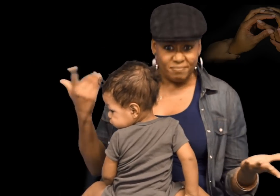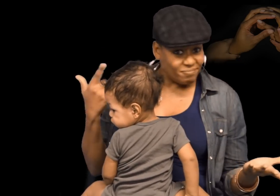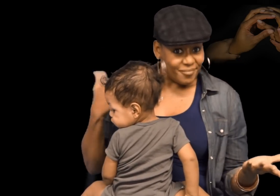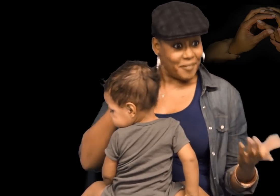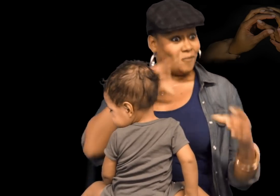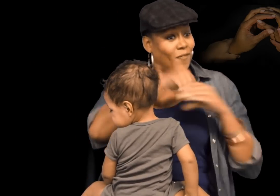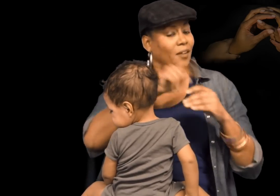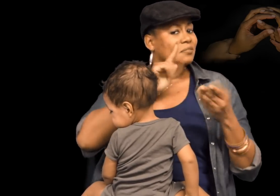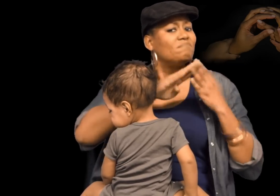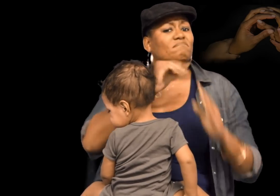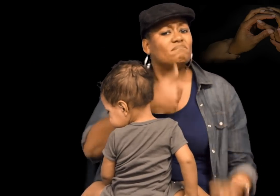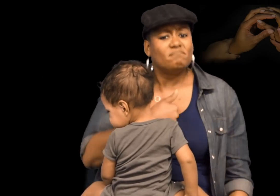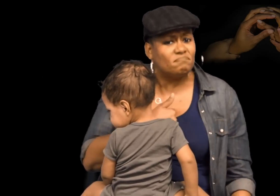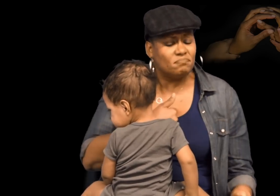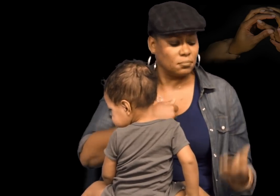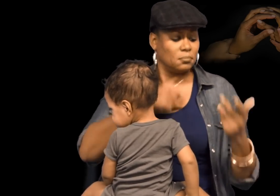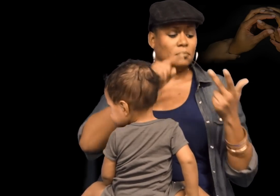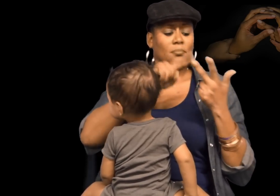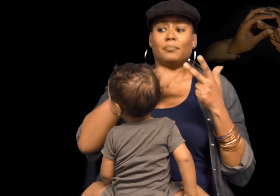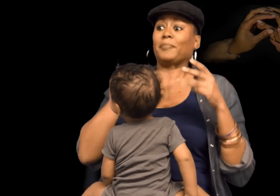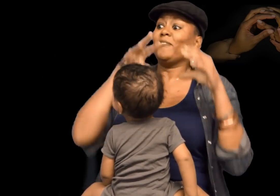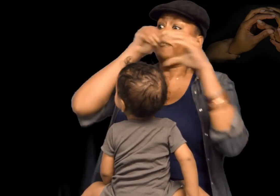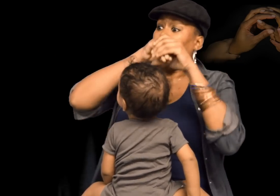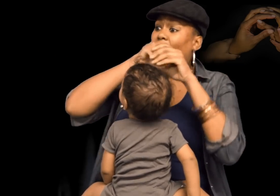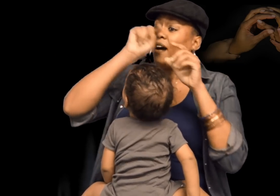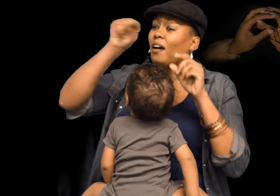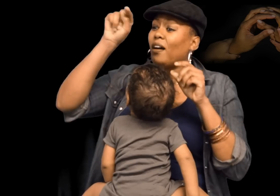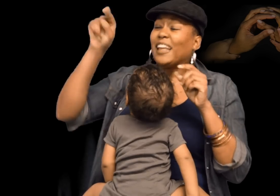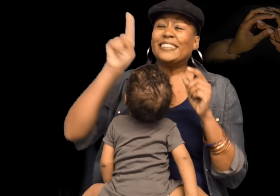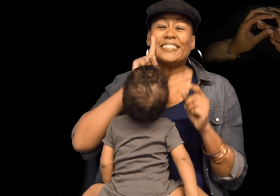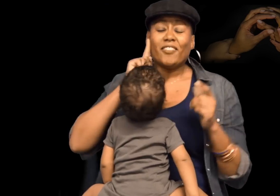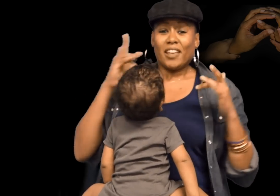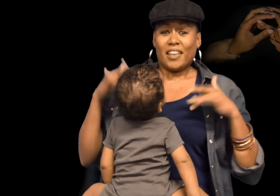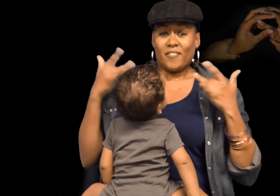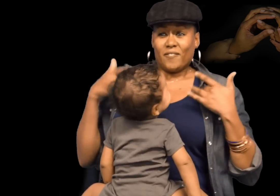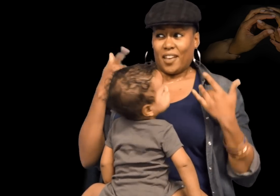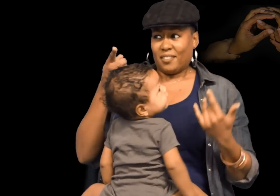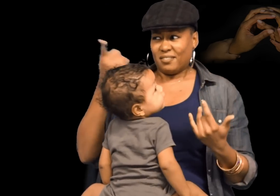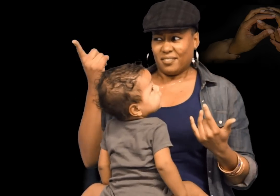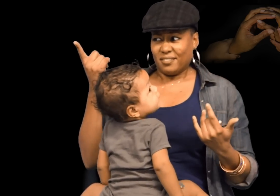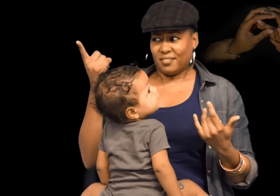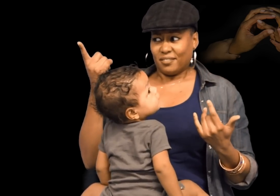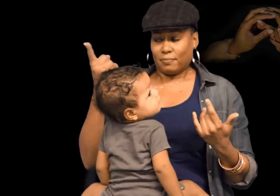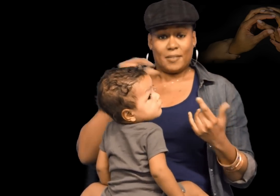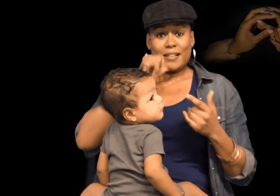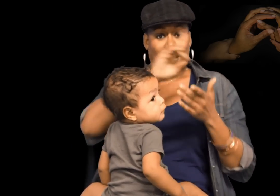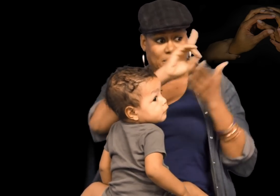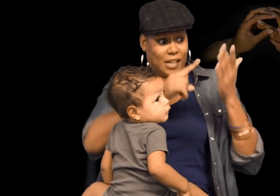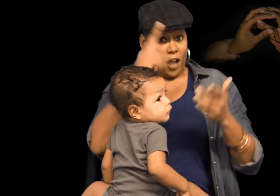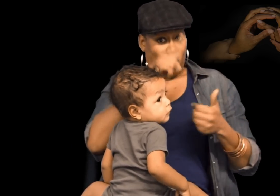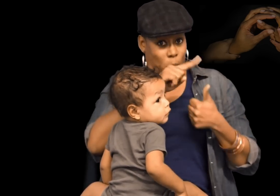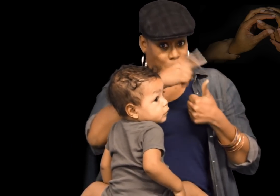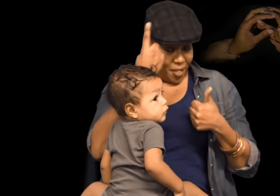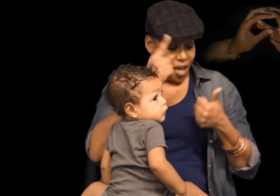And so I’m not really involved in the Deaf community Involvement in Deaf events are difficult because they are not designed to be welcoming of Black